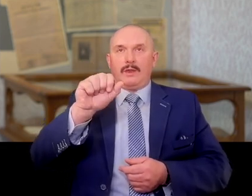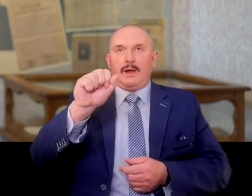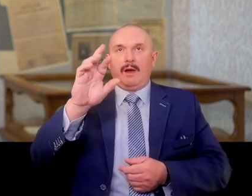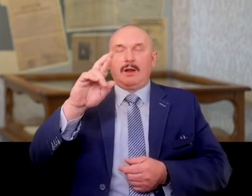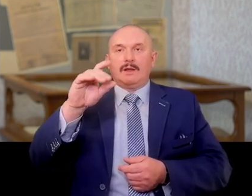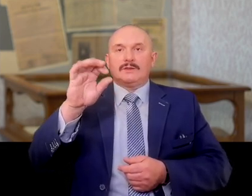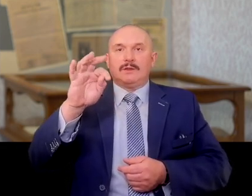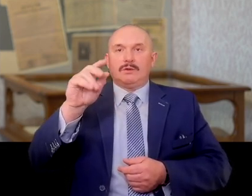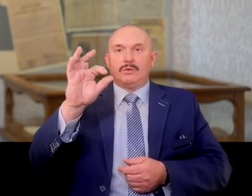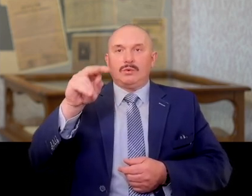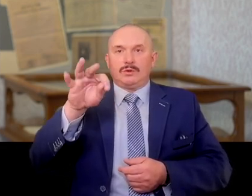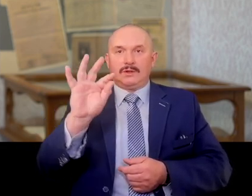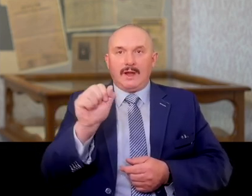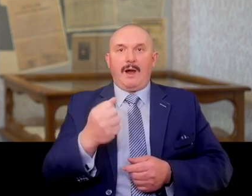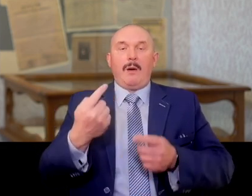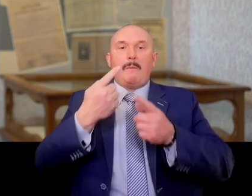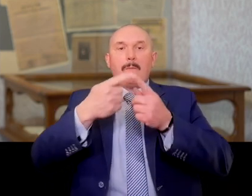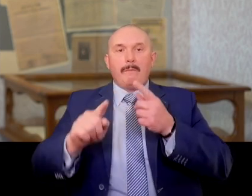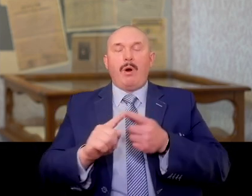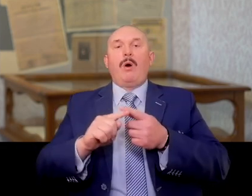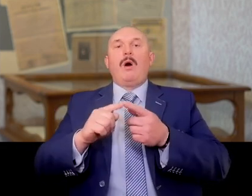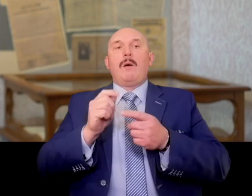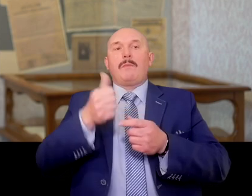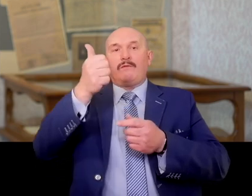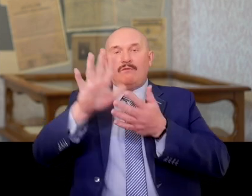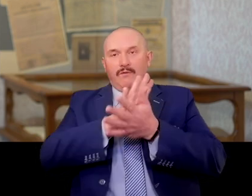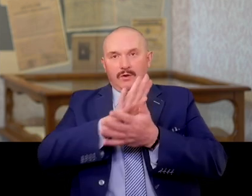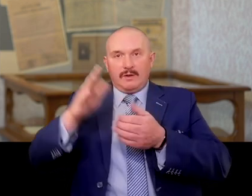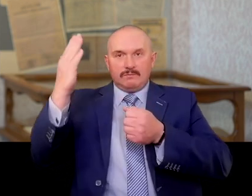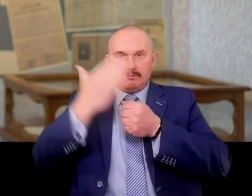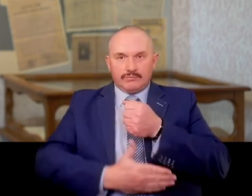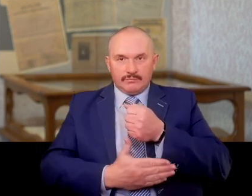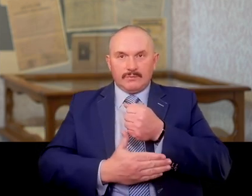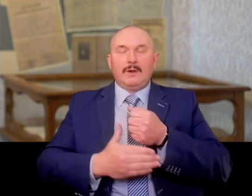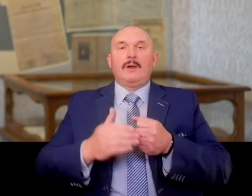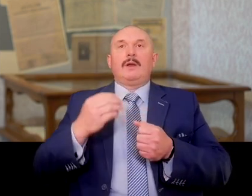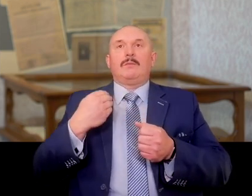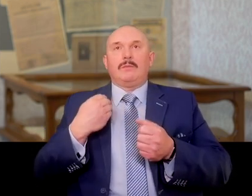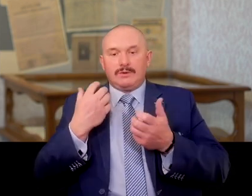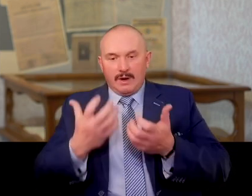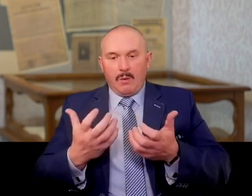discovered a calling to something more than just being a nurse, to be a doctor.